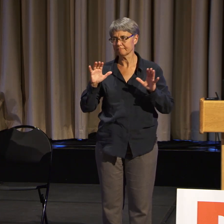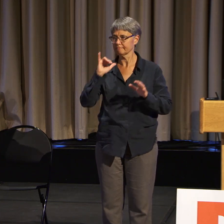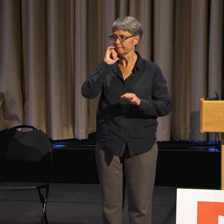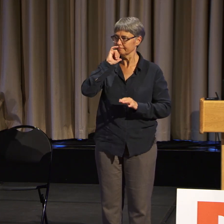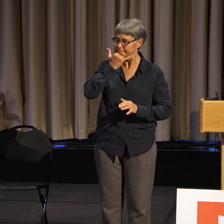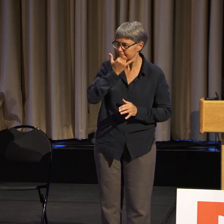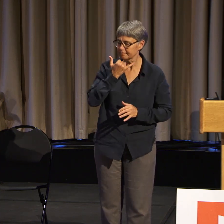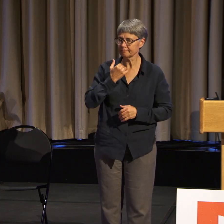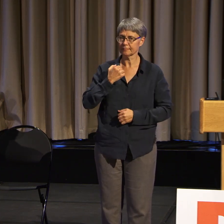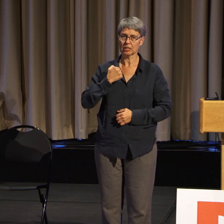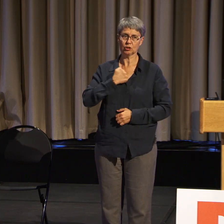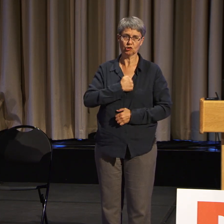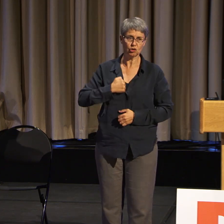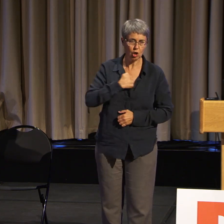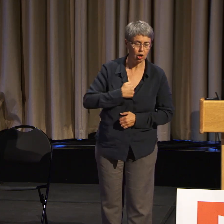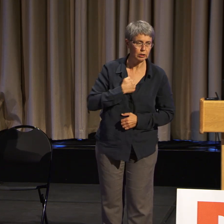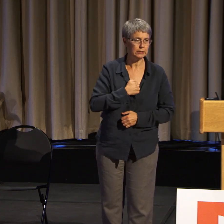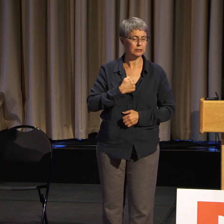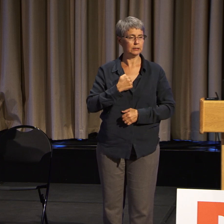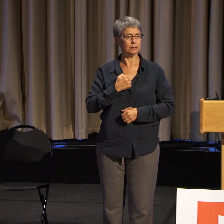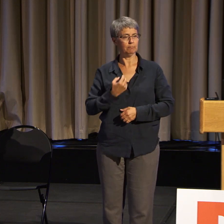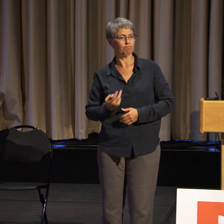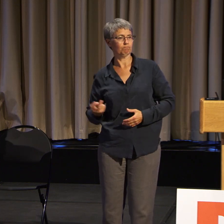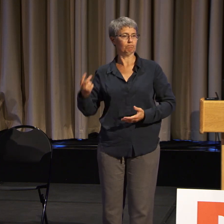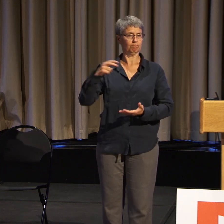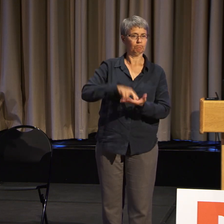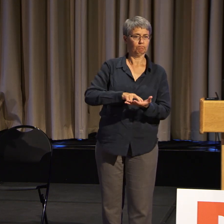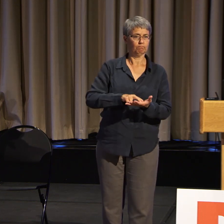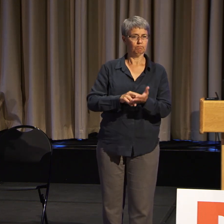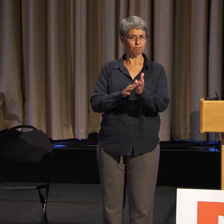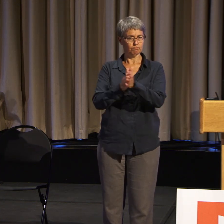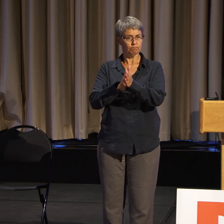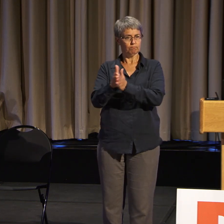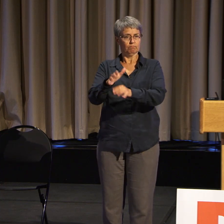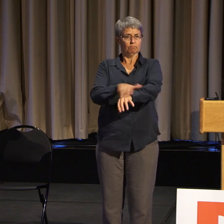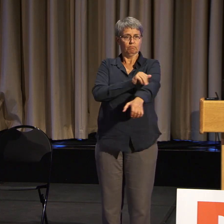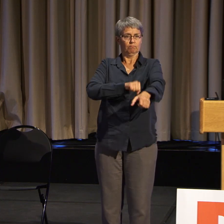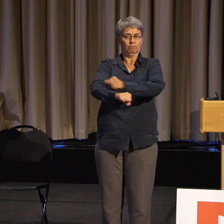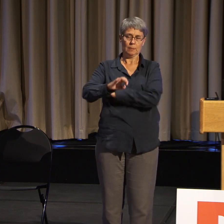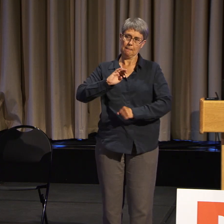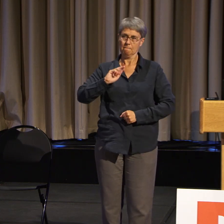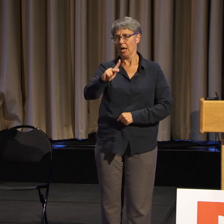you don't make excuses, you go forward. That's all that is.